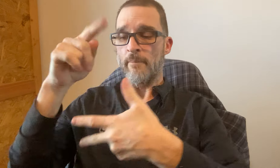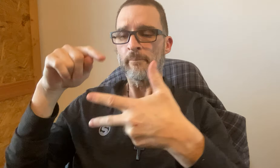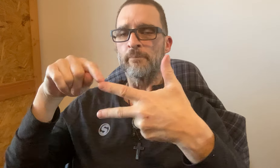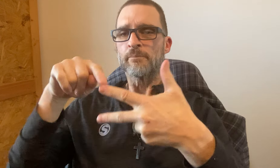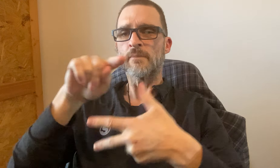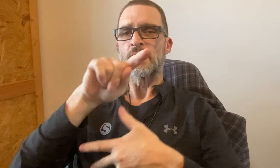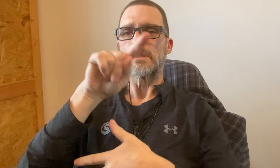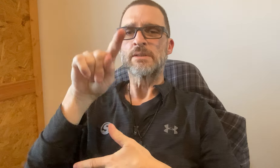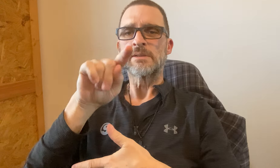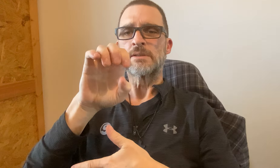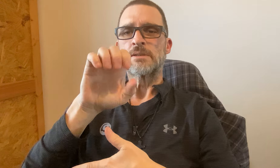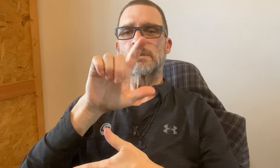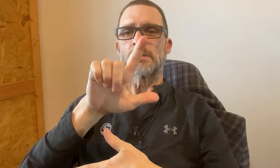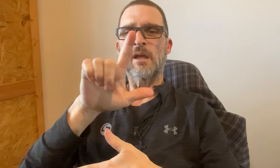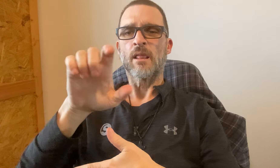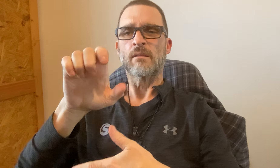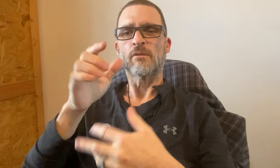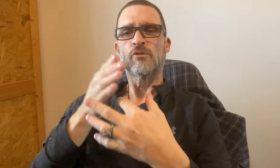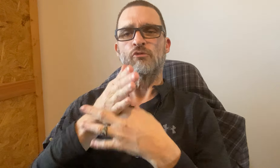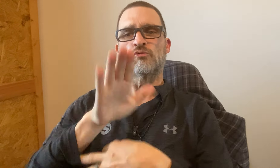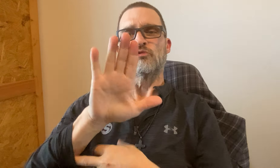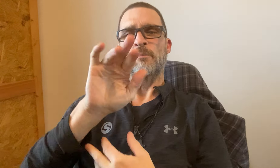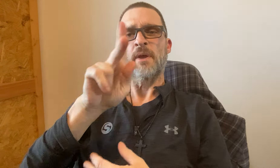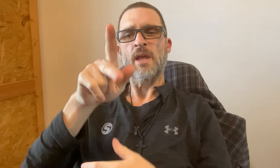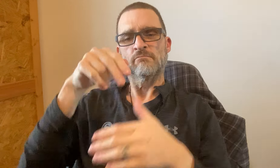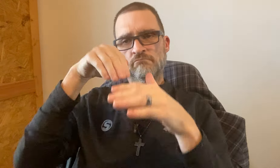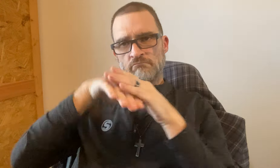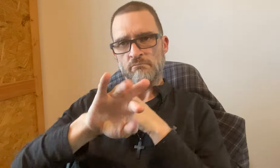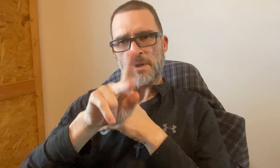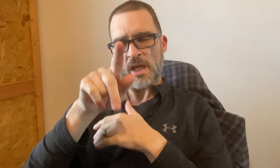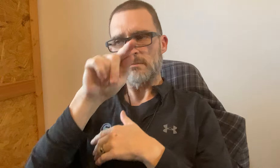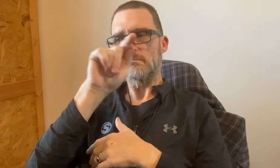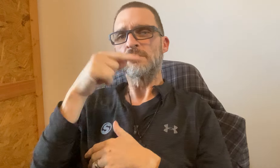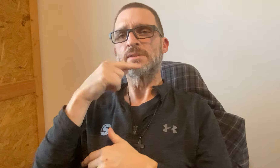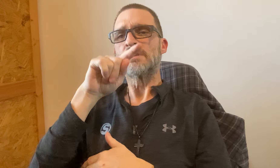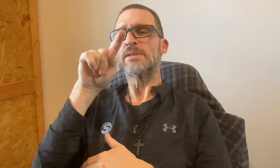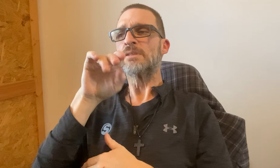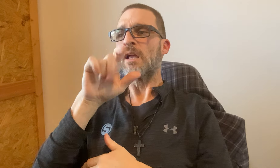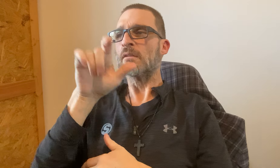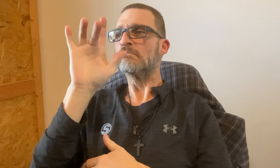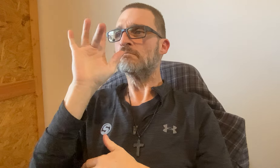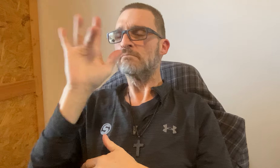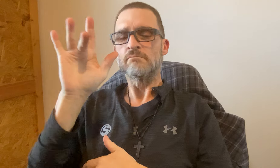Cash App, Zelle through your bank, Enter from your bank and find where it says Zelle